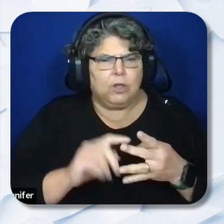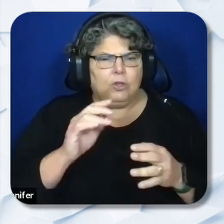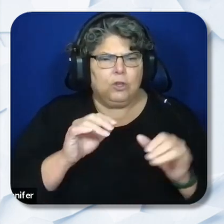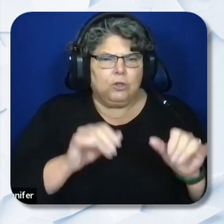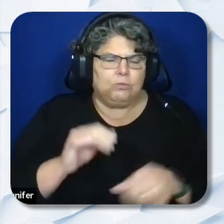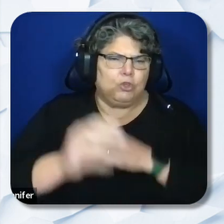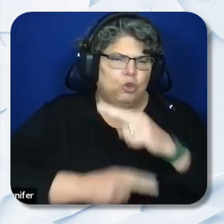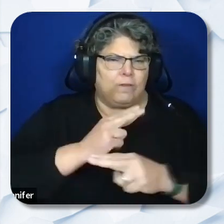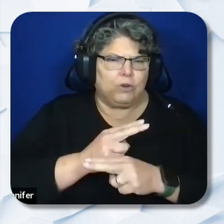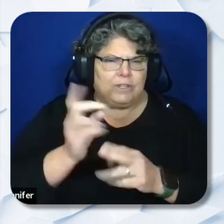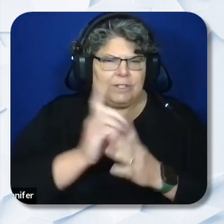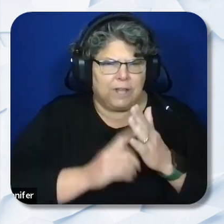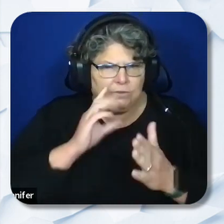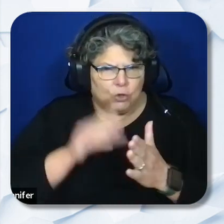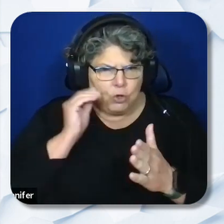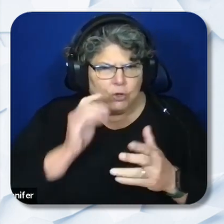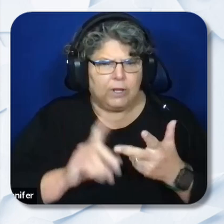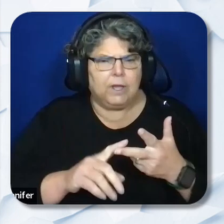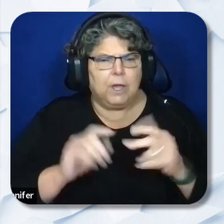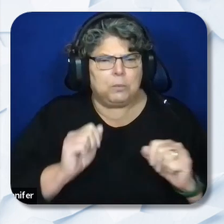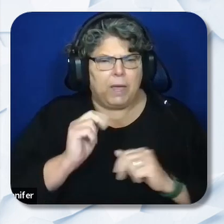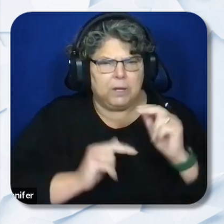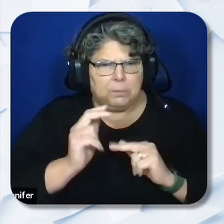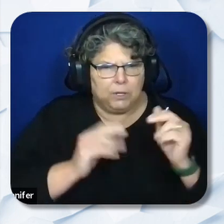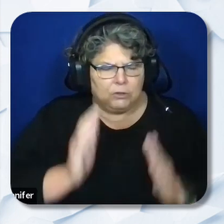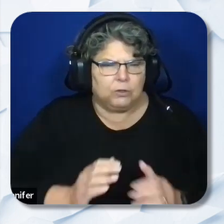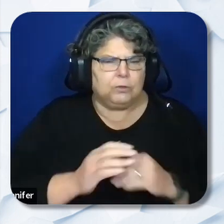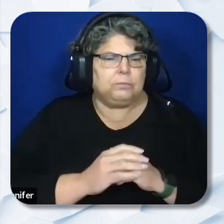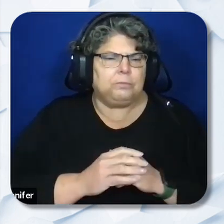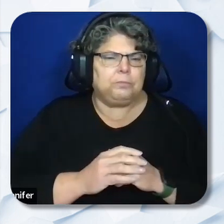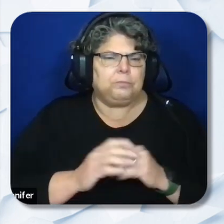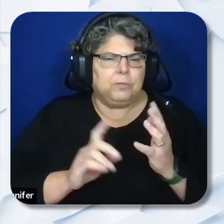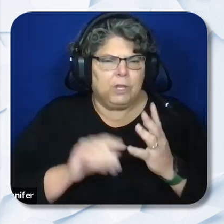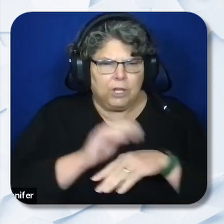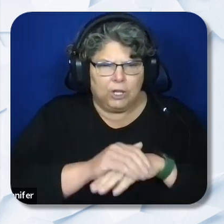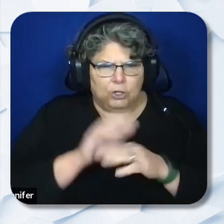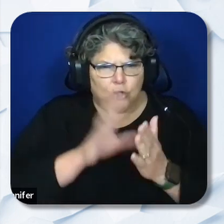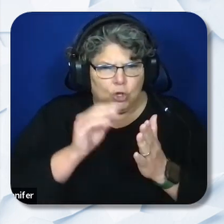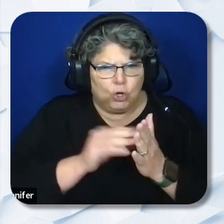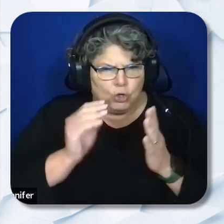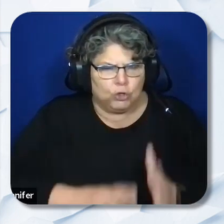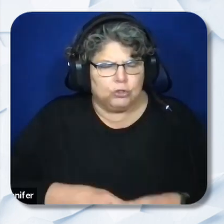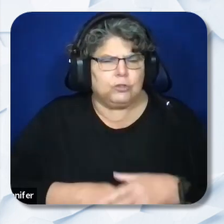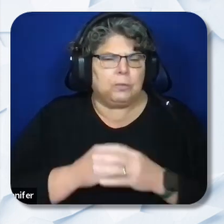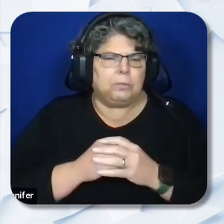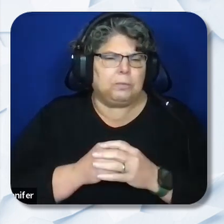Learning (1-2 Leads), Capacity Builder (3 to 5 leads) English learners, (1 lead). Alternate